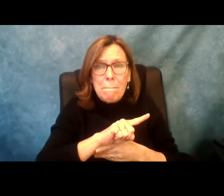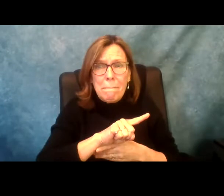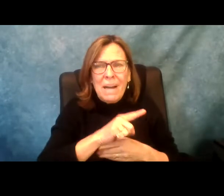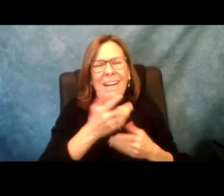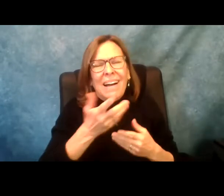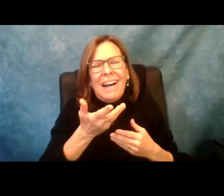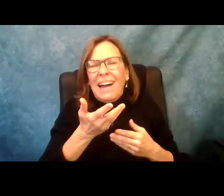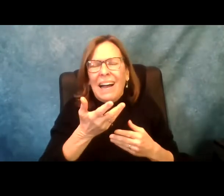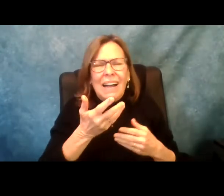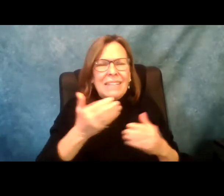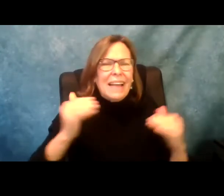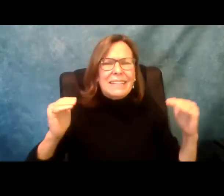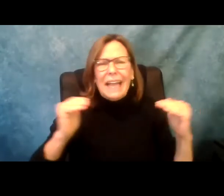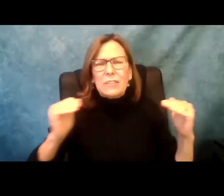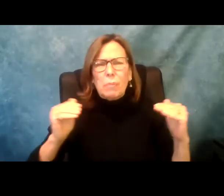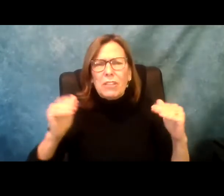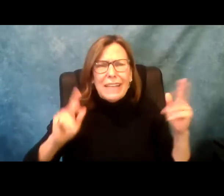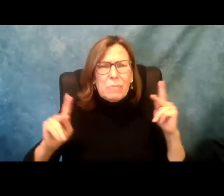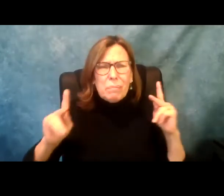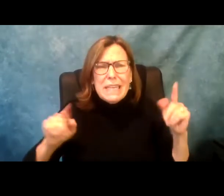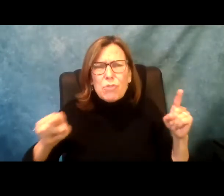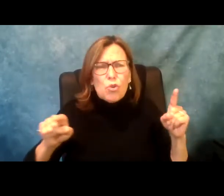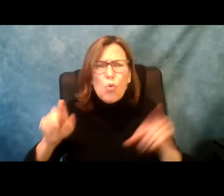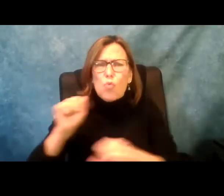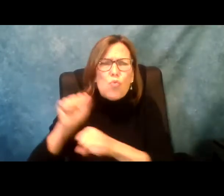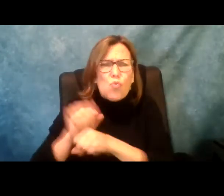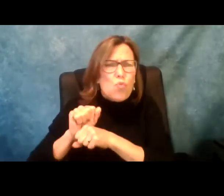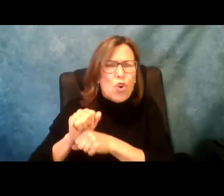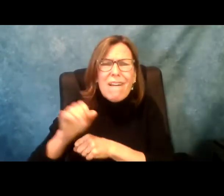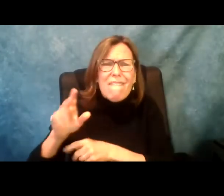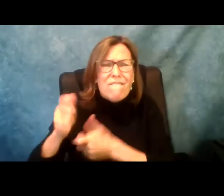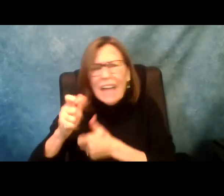a situation where they are